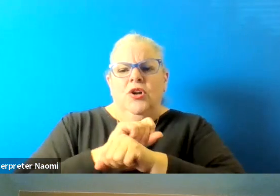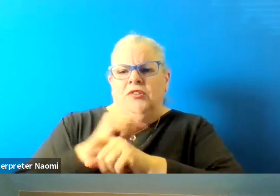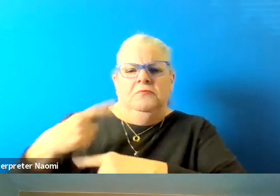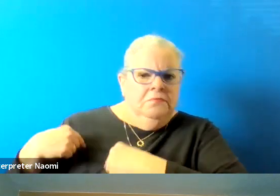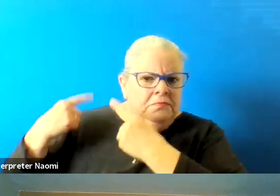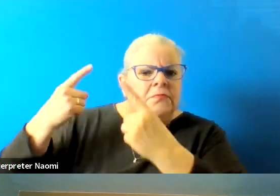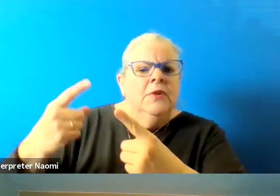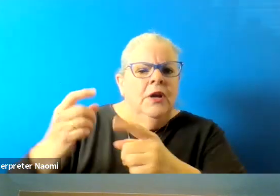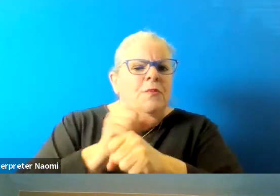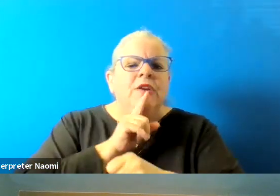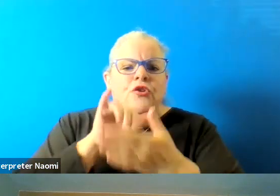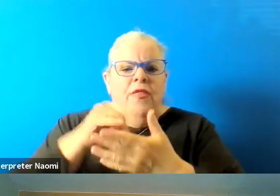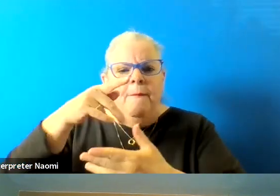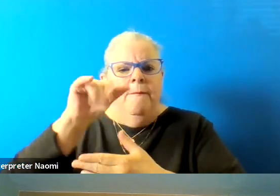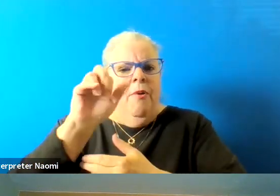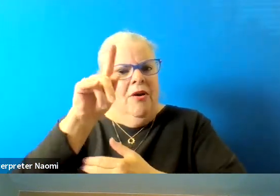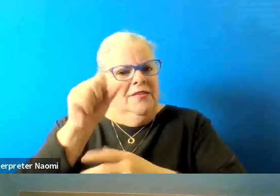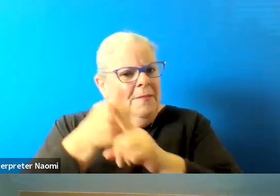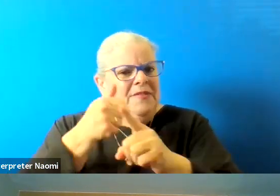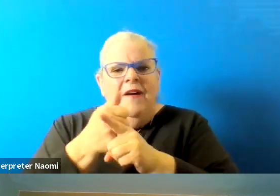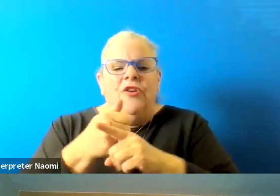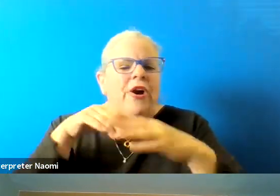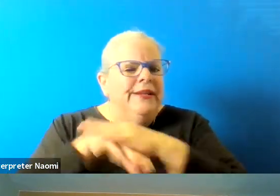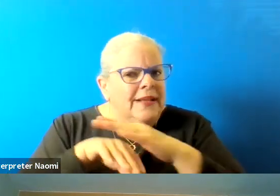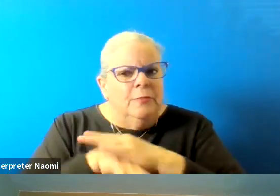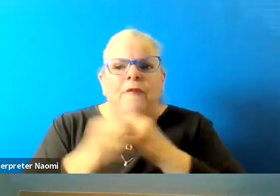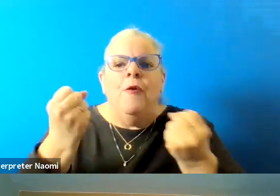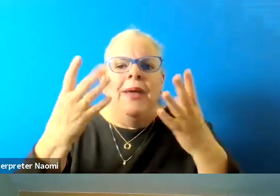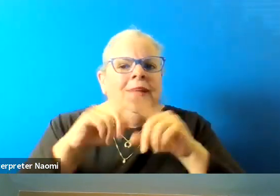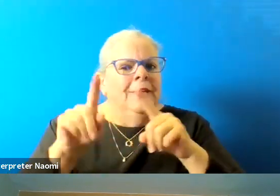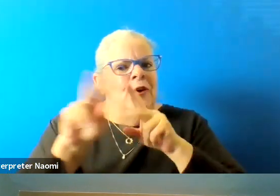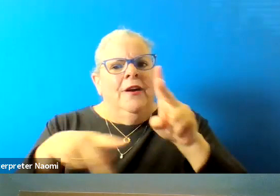that parks are widely accessible by all groups of people to add signage,